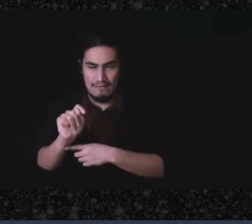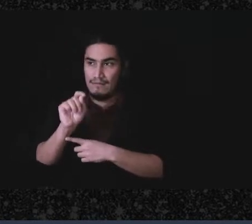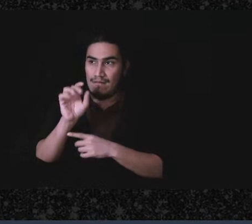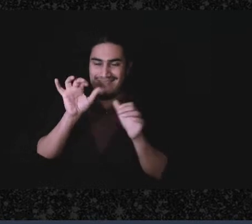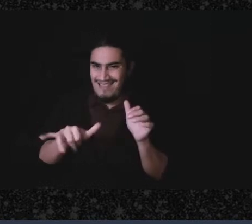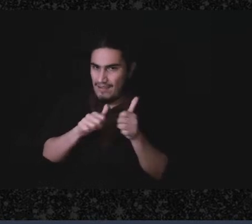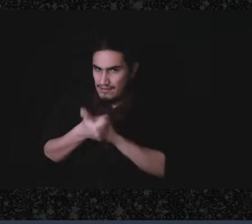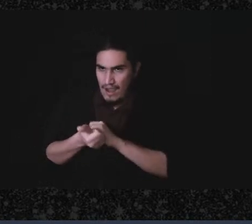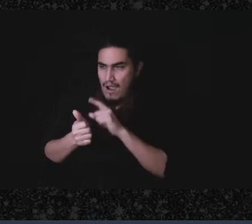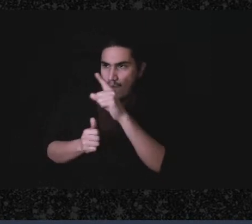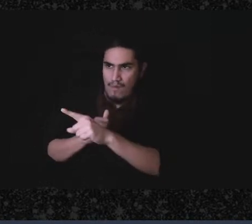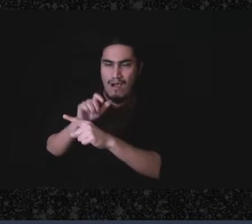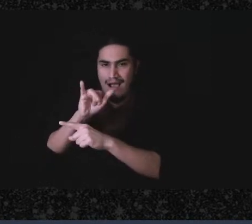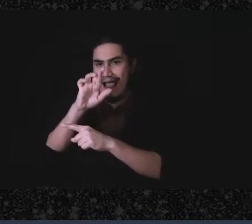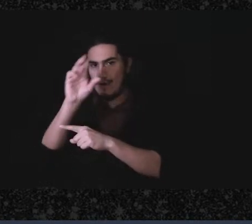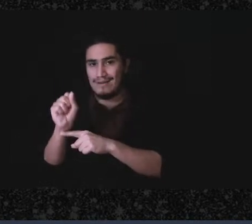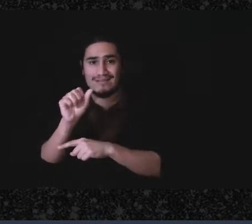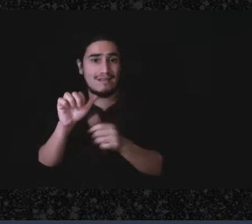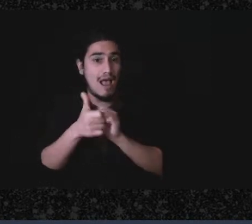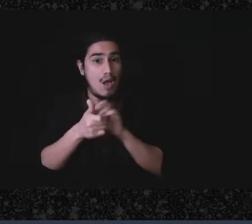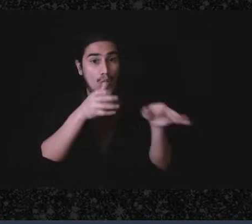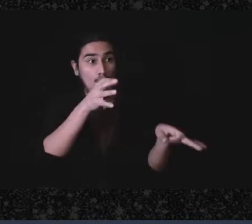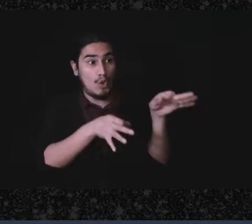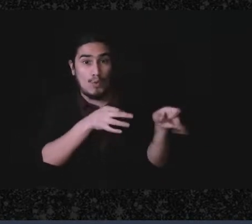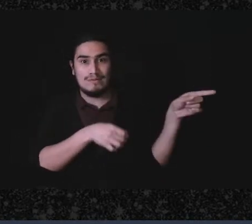all the courts handle it deciding whether or not somebody has a gift.